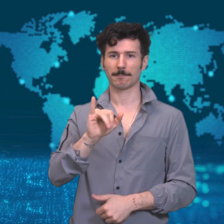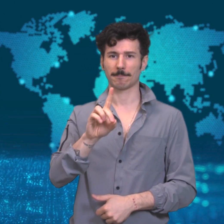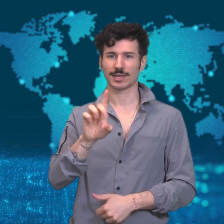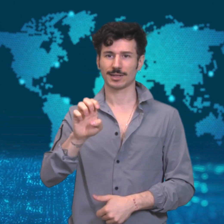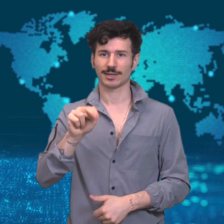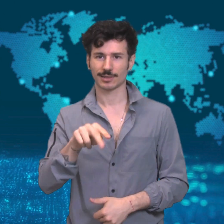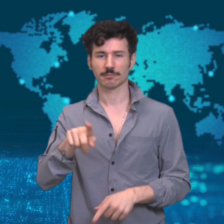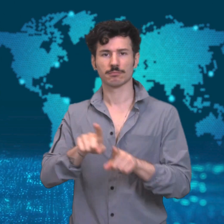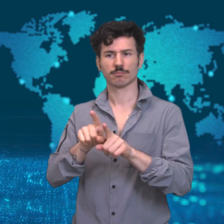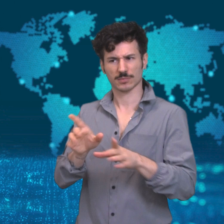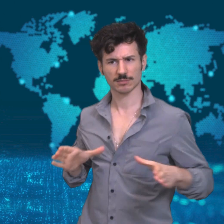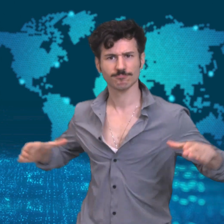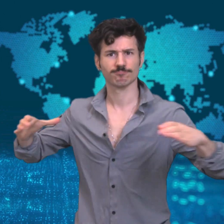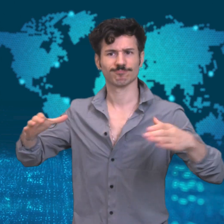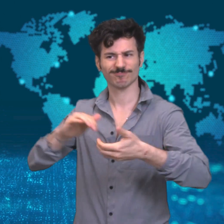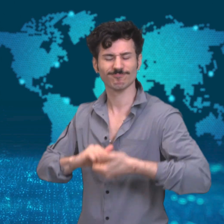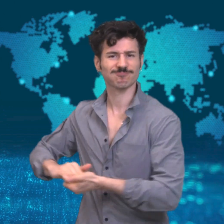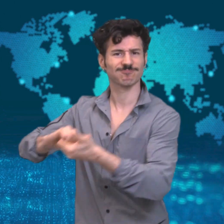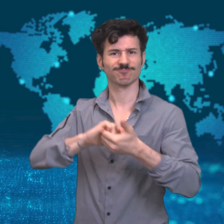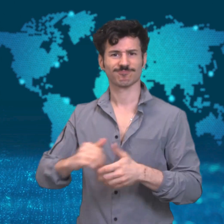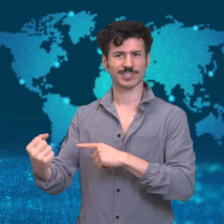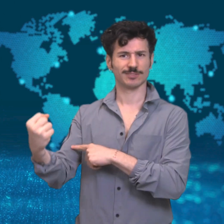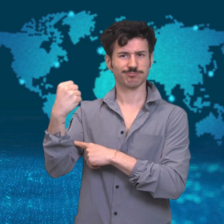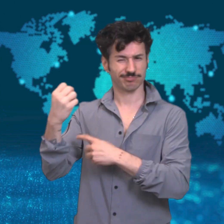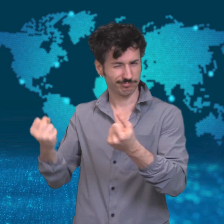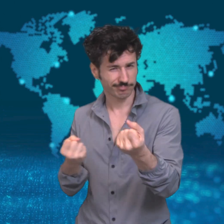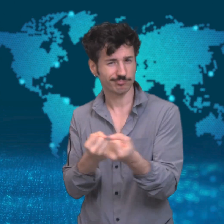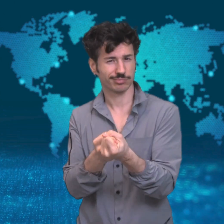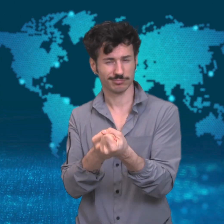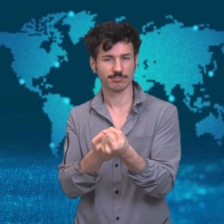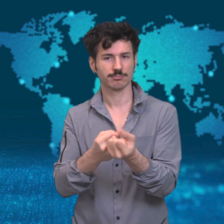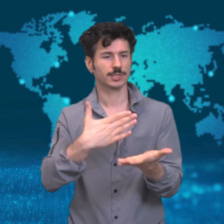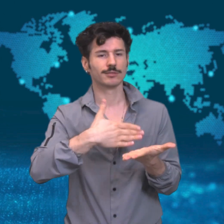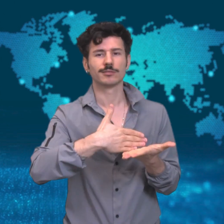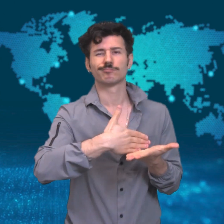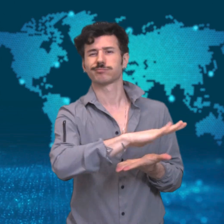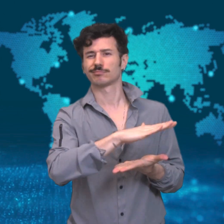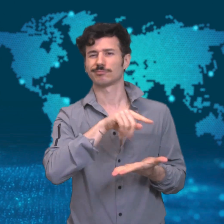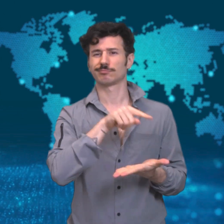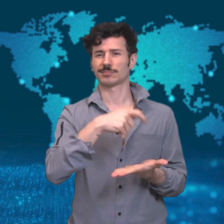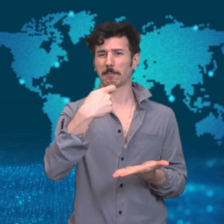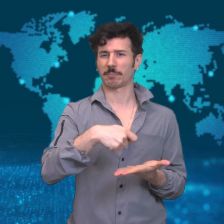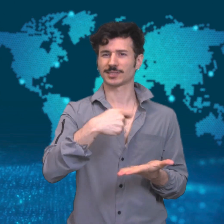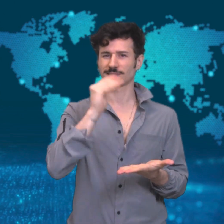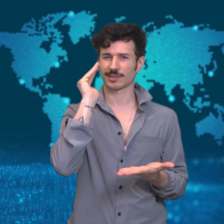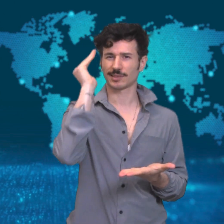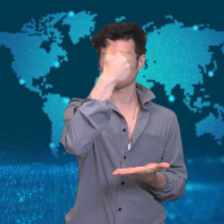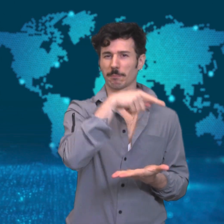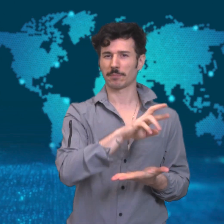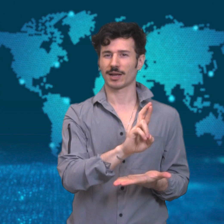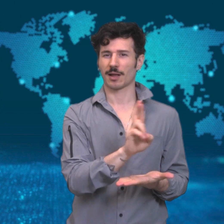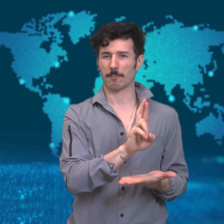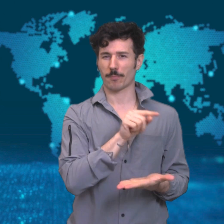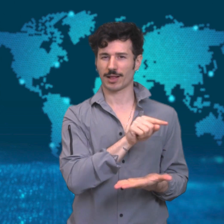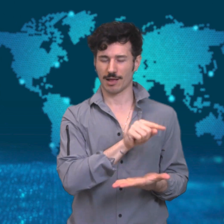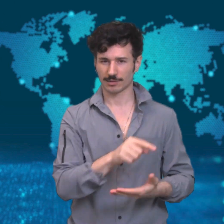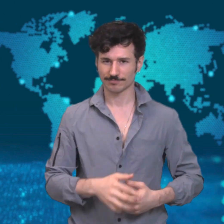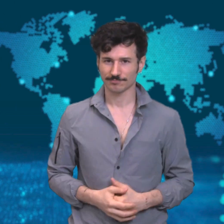a united effort to beat US President Donald Trump, who is a Republican.